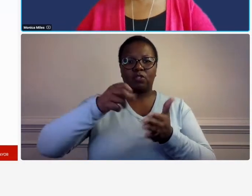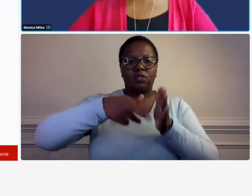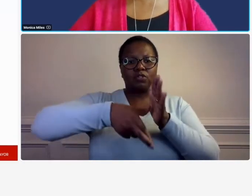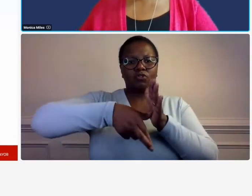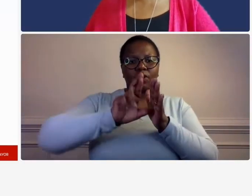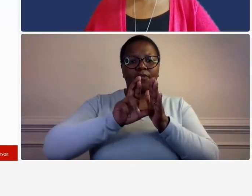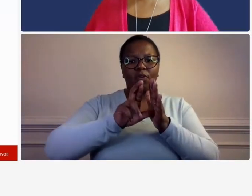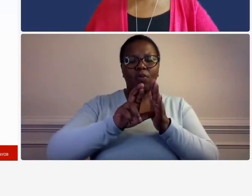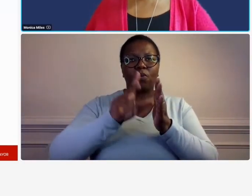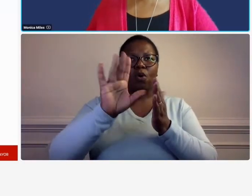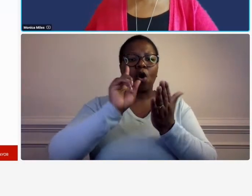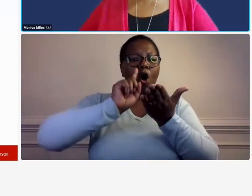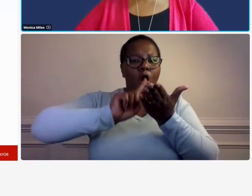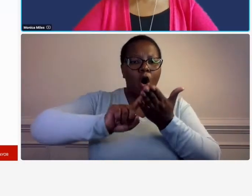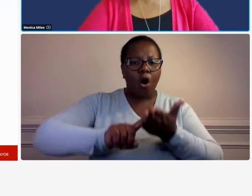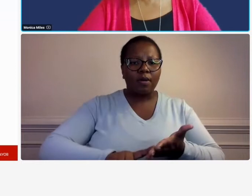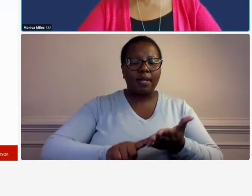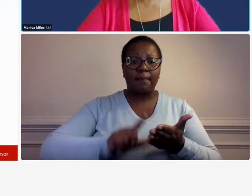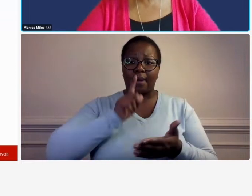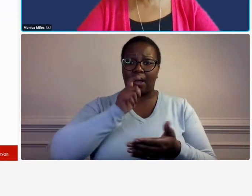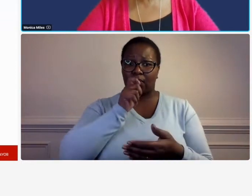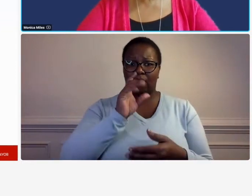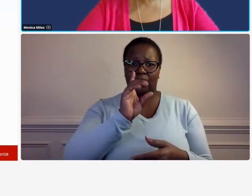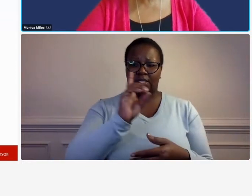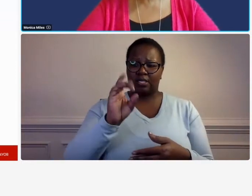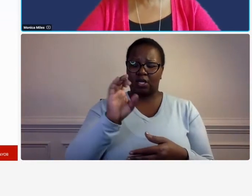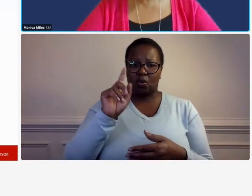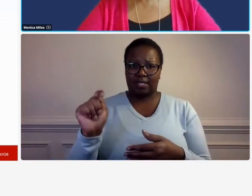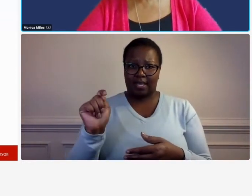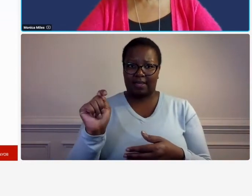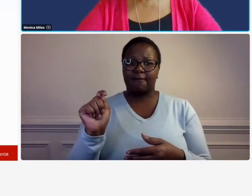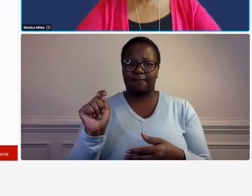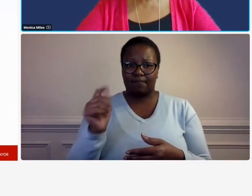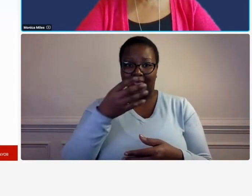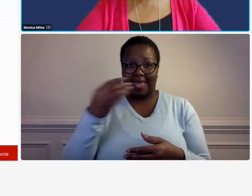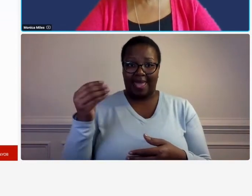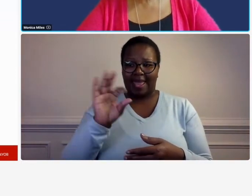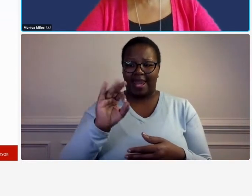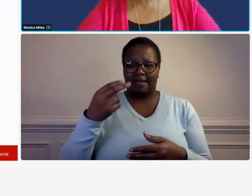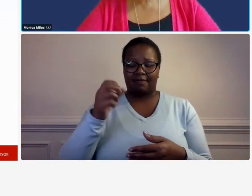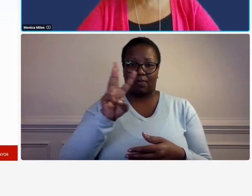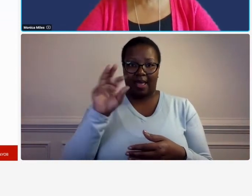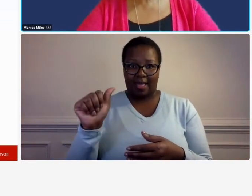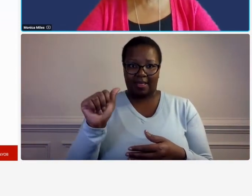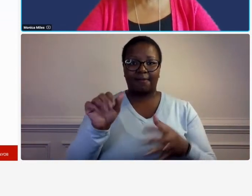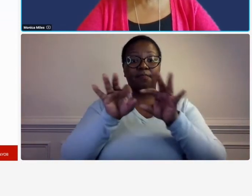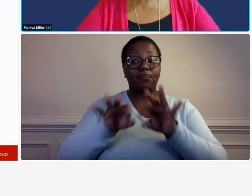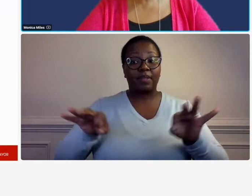so the reason why i wanted to make sure everybody knows that is because in the earlier section g.3.3